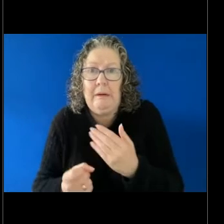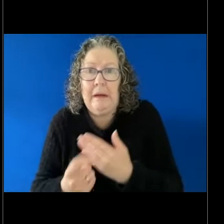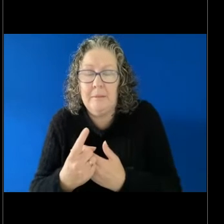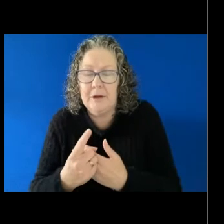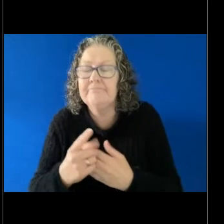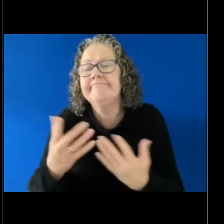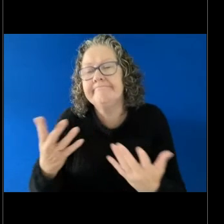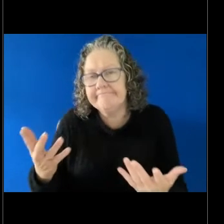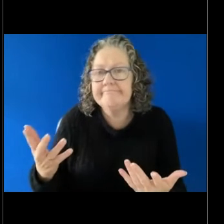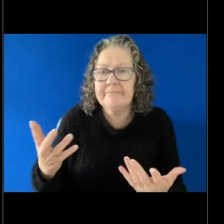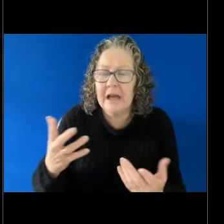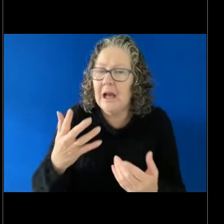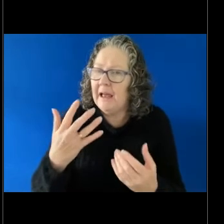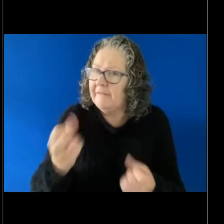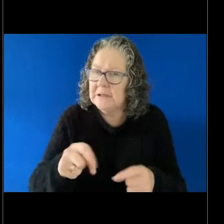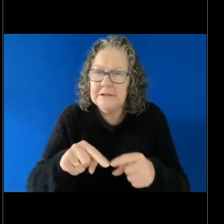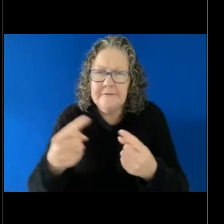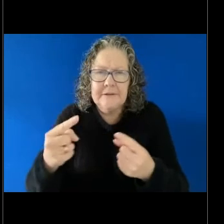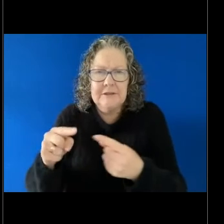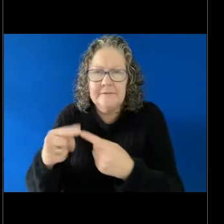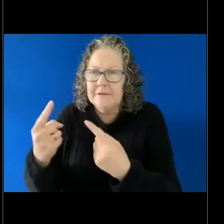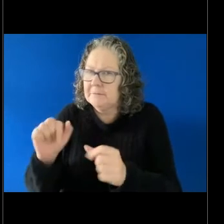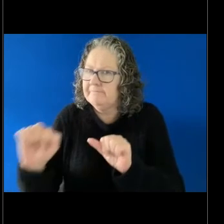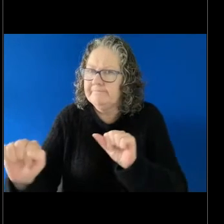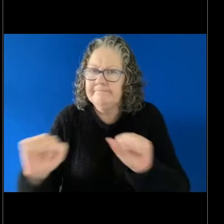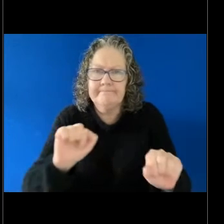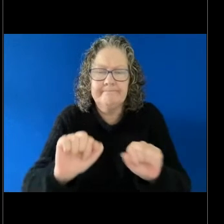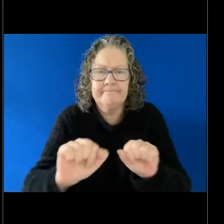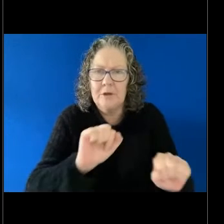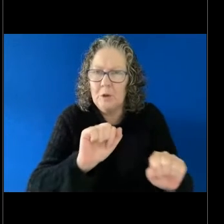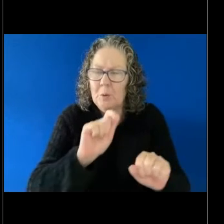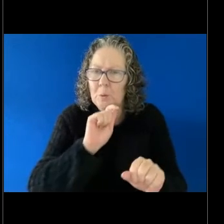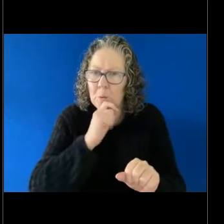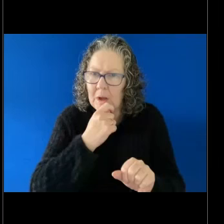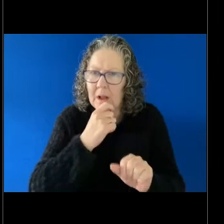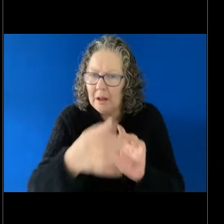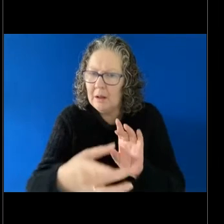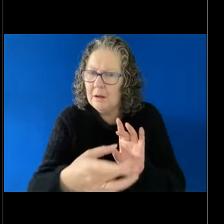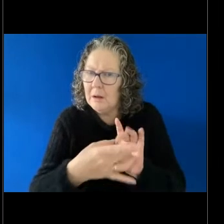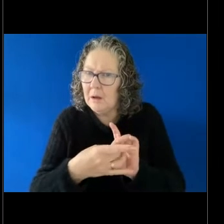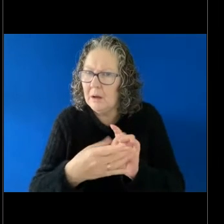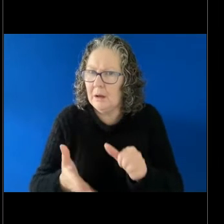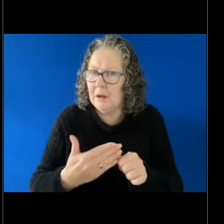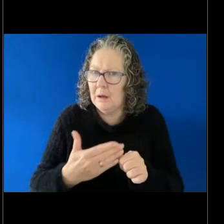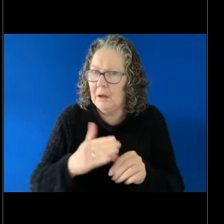or would be relevant in trying to ask for a complaint to be accepted,